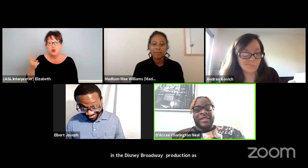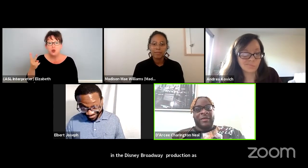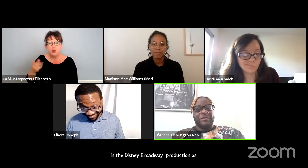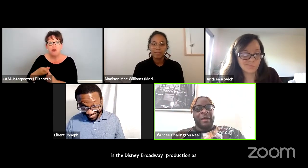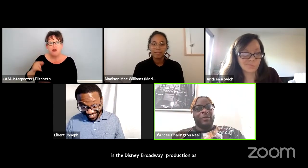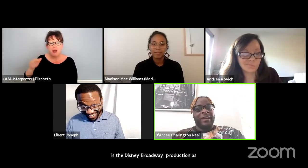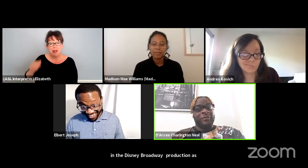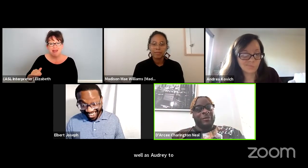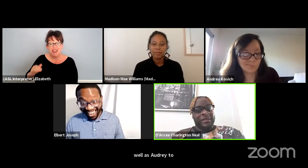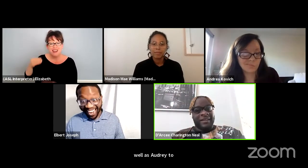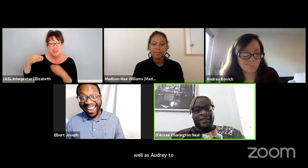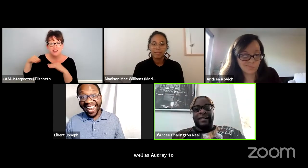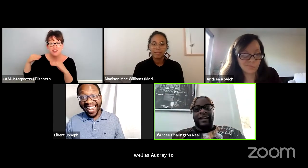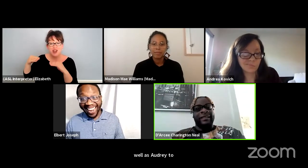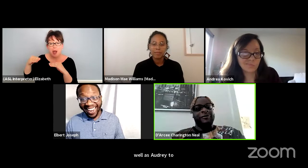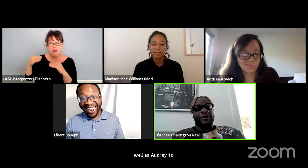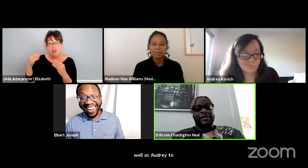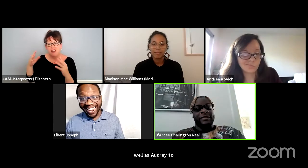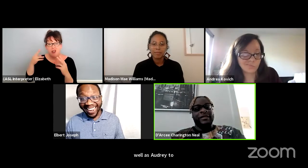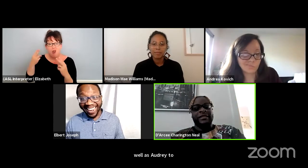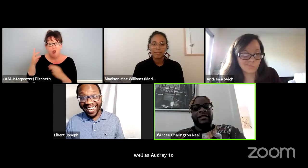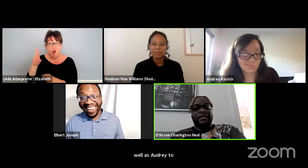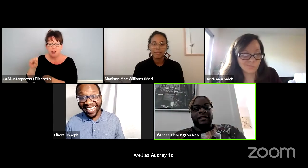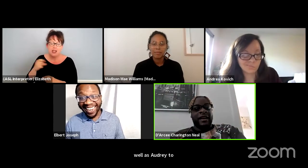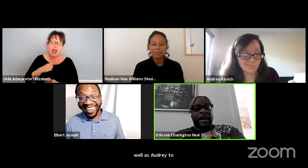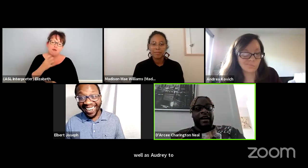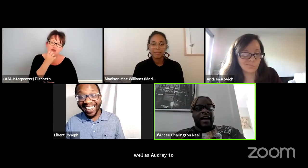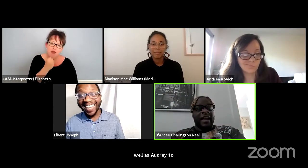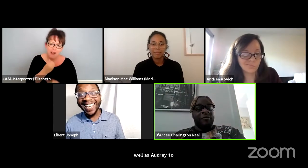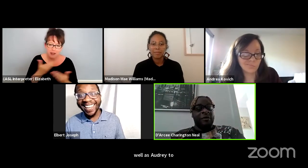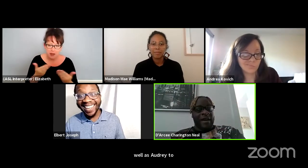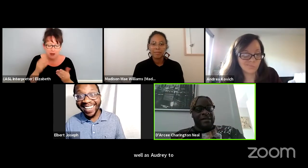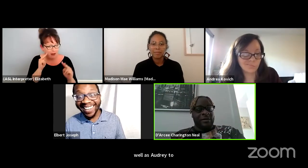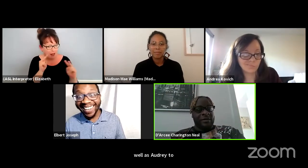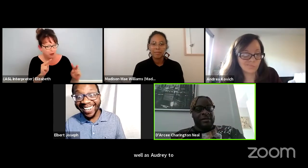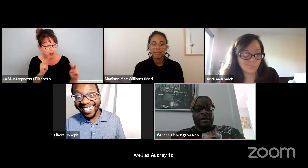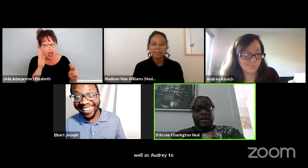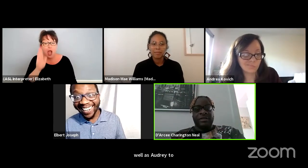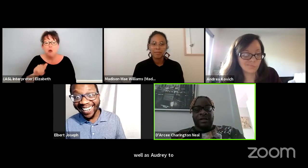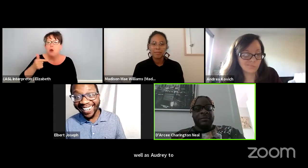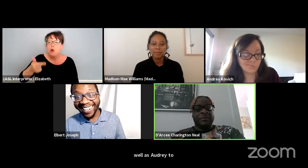So I'm grateful to be here and I look forward to it. And I will pass it on to Andrea.